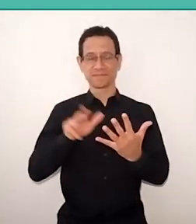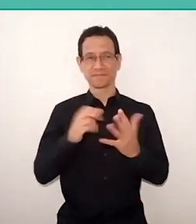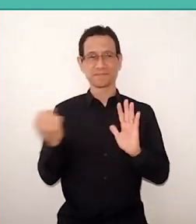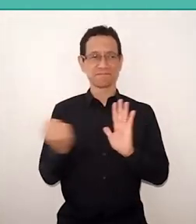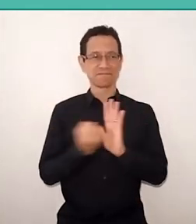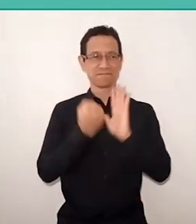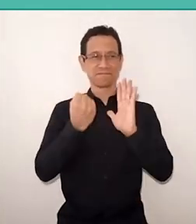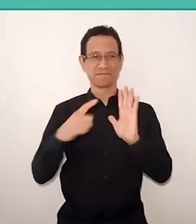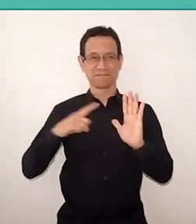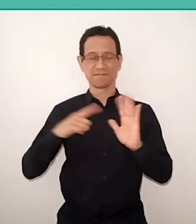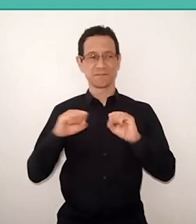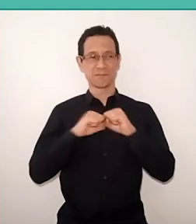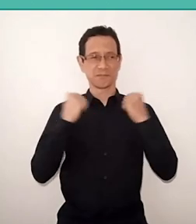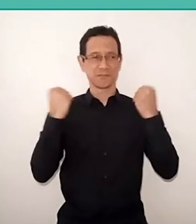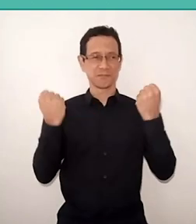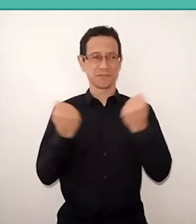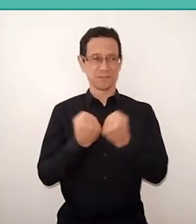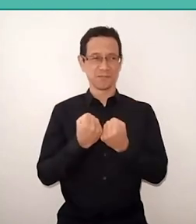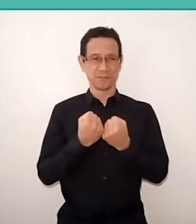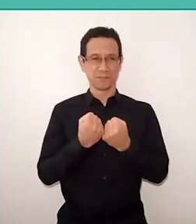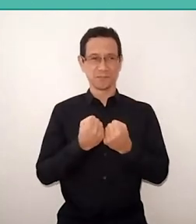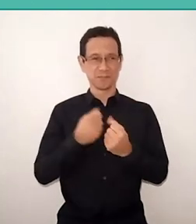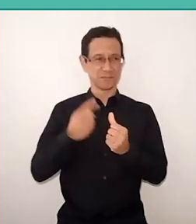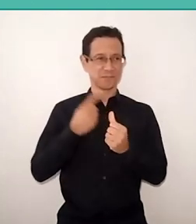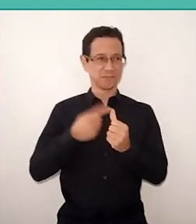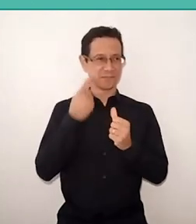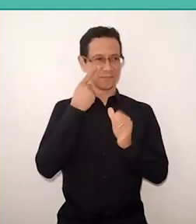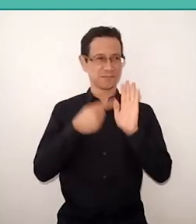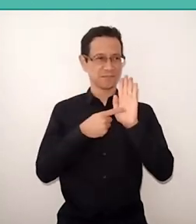But before that, let me Present myself, describe myself.